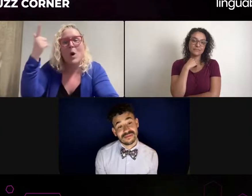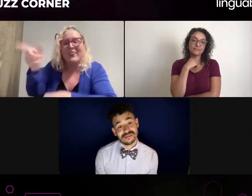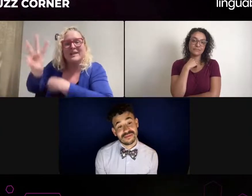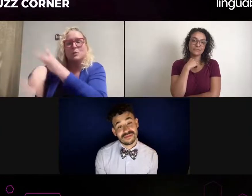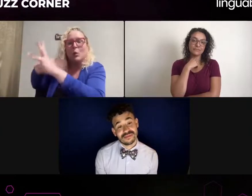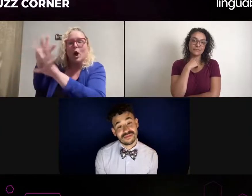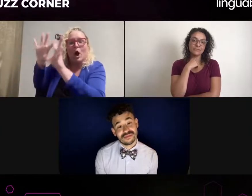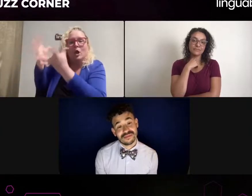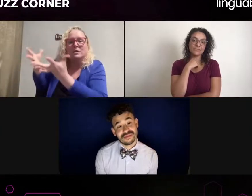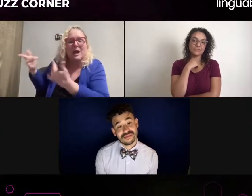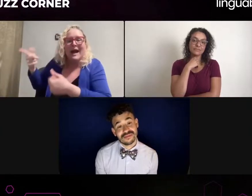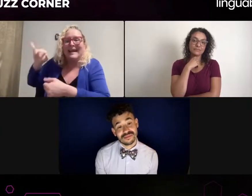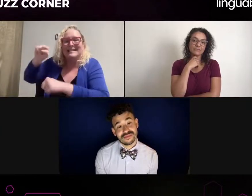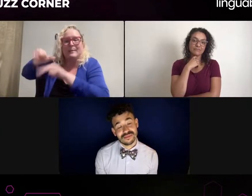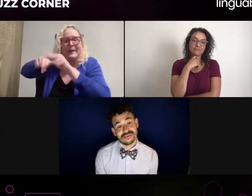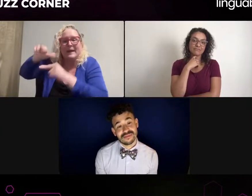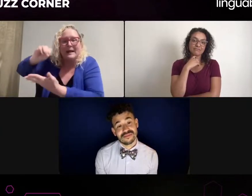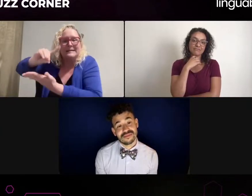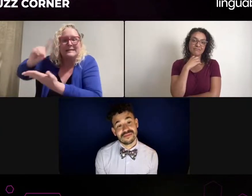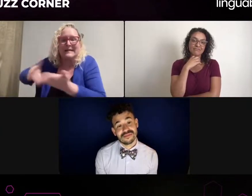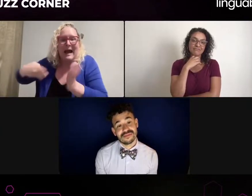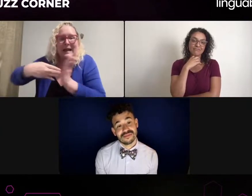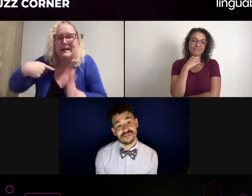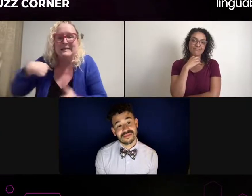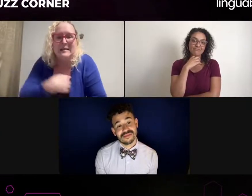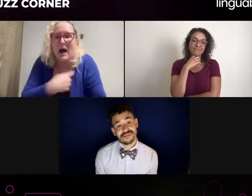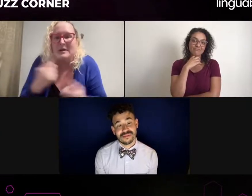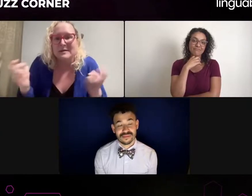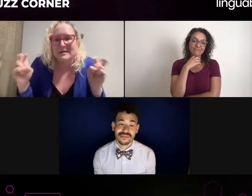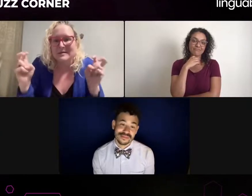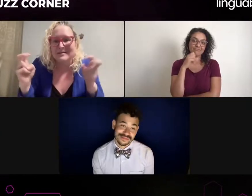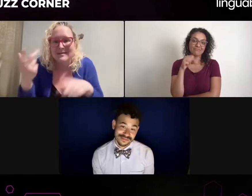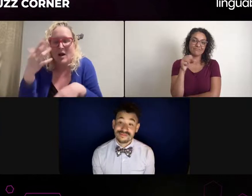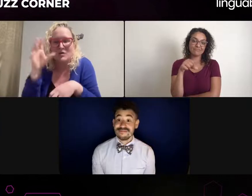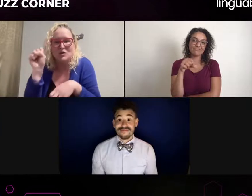But someone said in the set